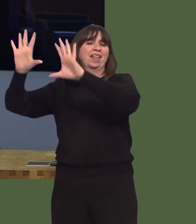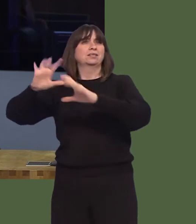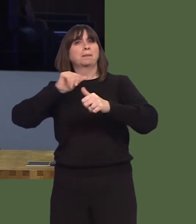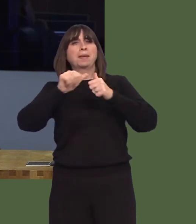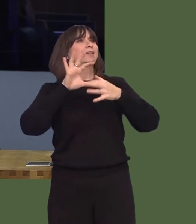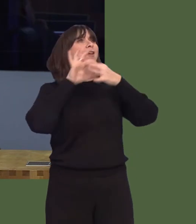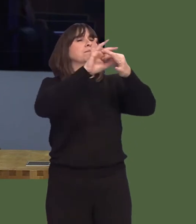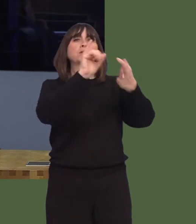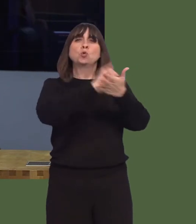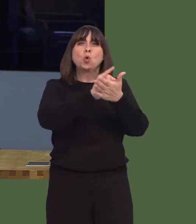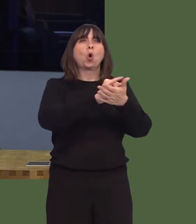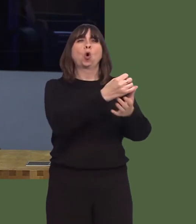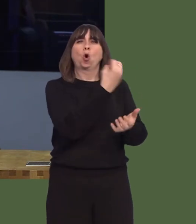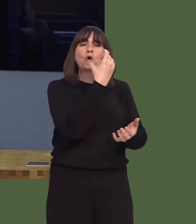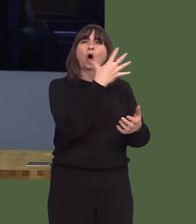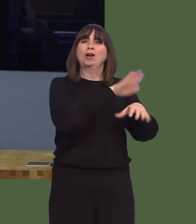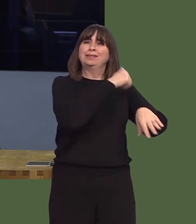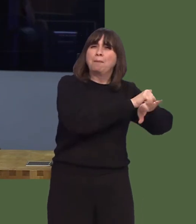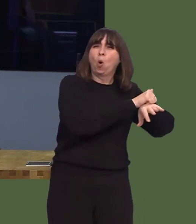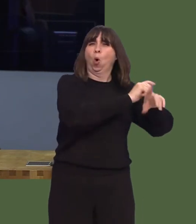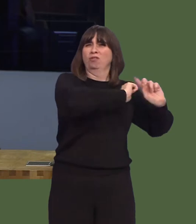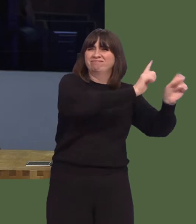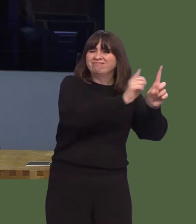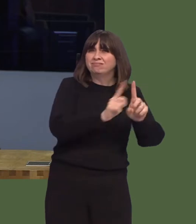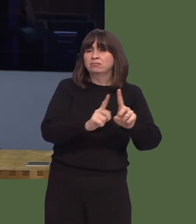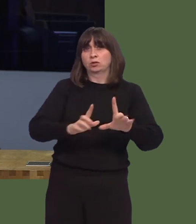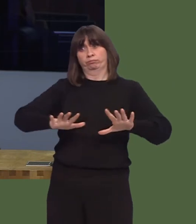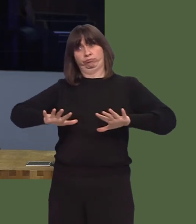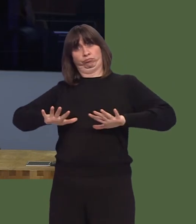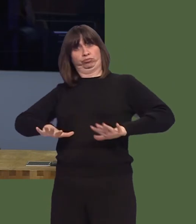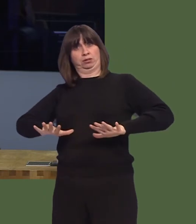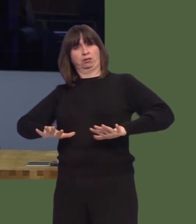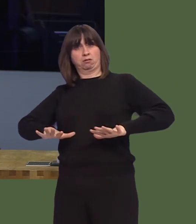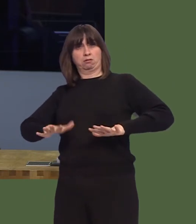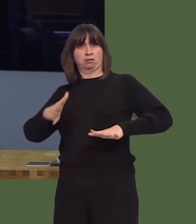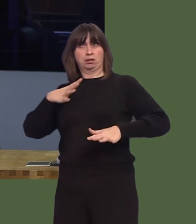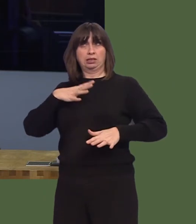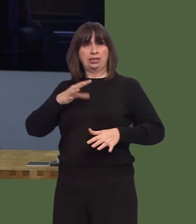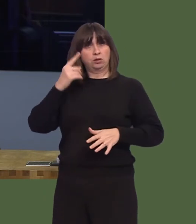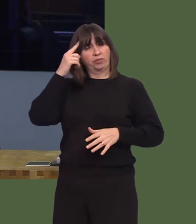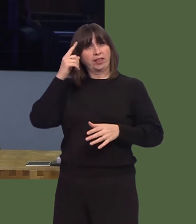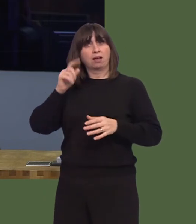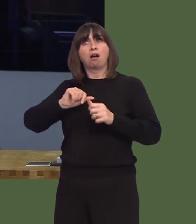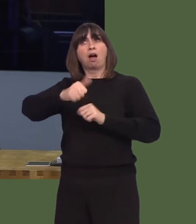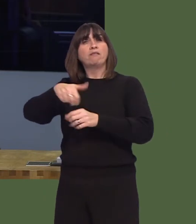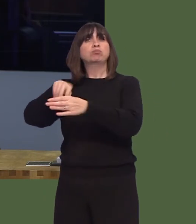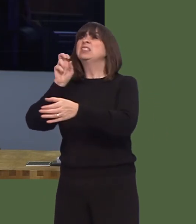like New York, Hong Kong, Singapore and so on and so forth. So, for Britain, there's a great opportunity post Brexit, if we can't do a deal with the